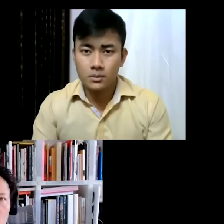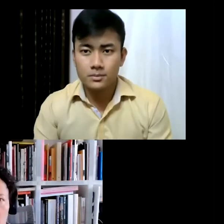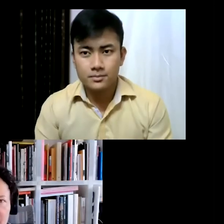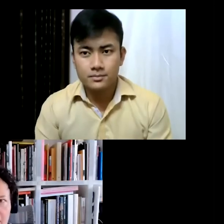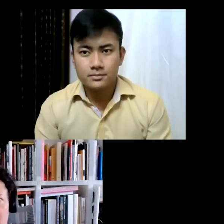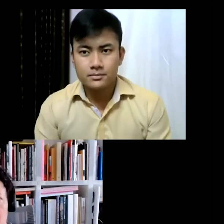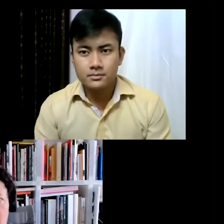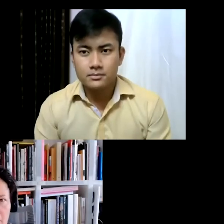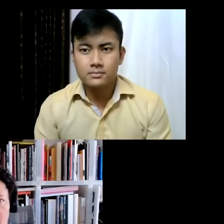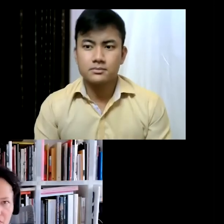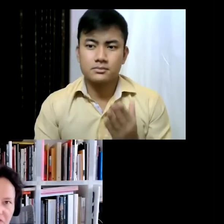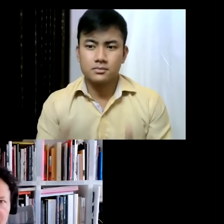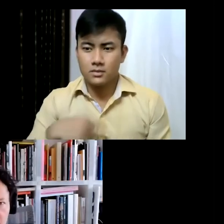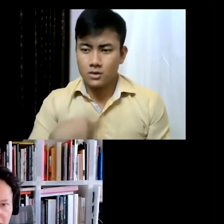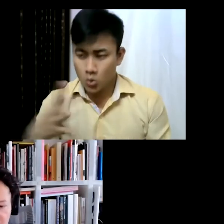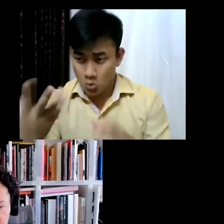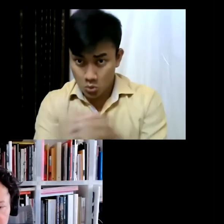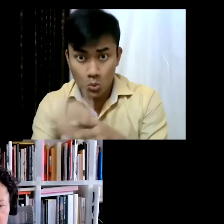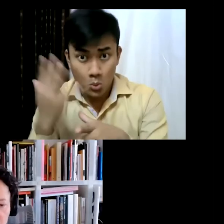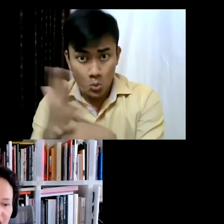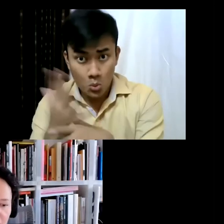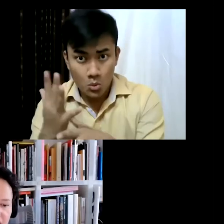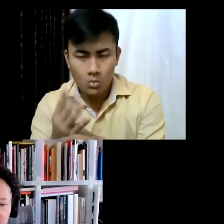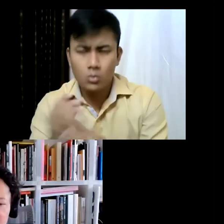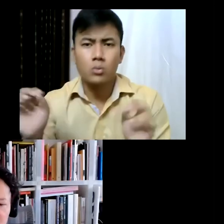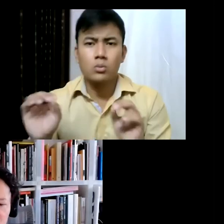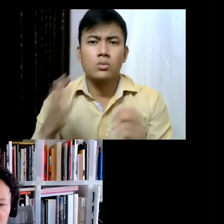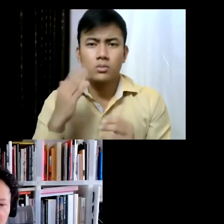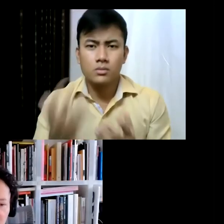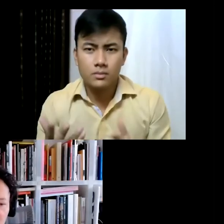work with them anymore, because we've done already something... we like to stay in touch and follow